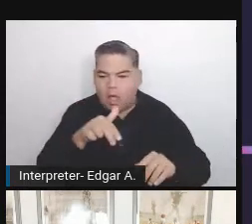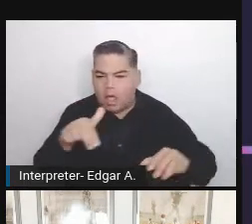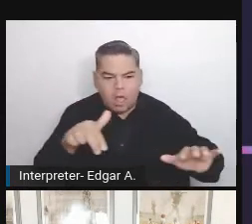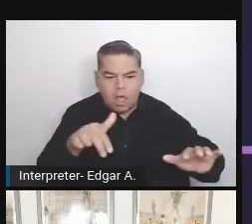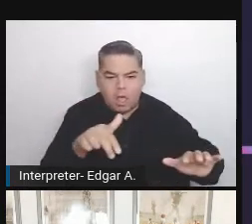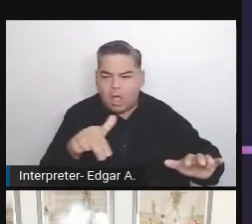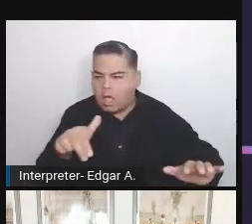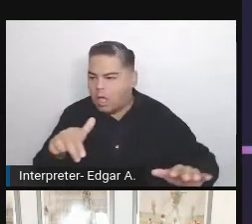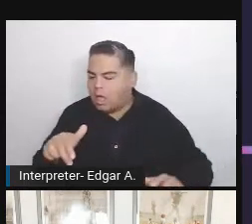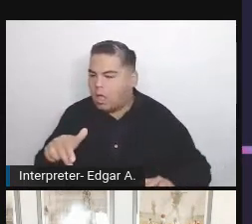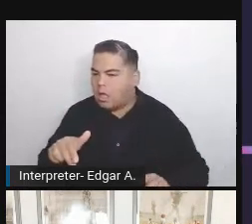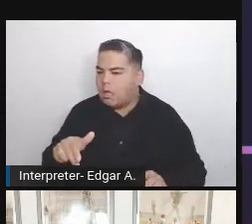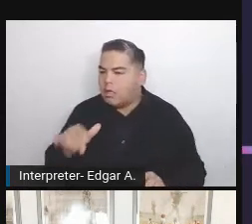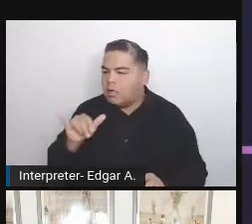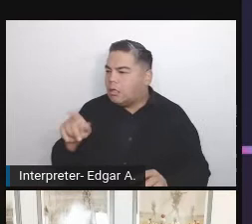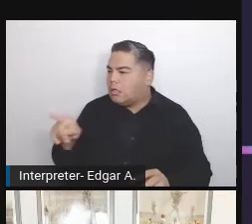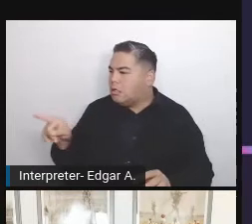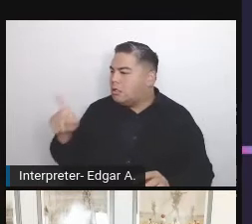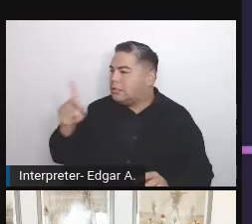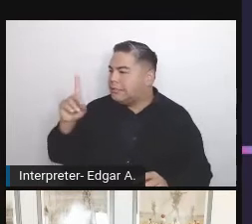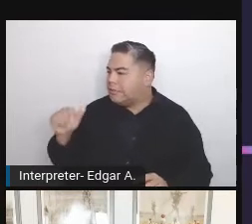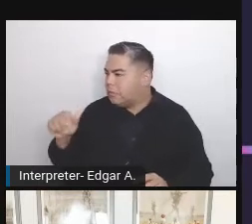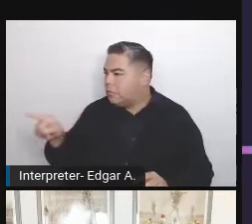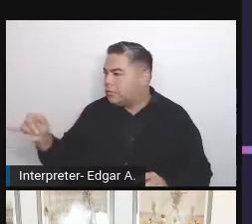will stop using this stroller.